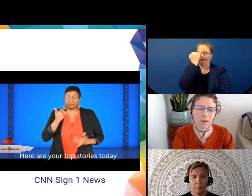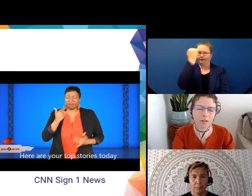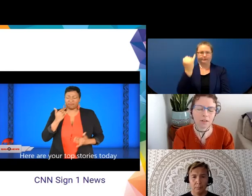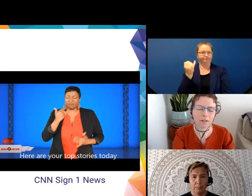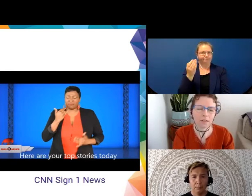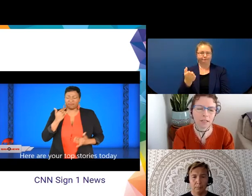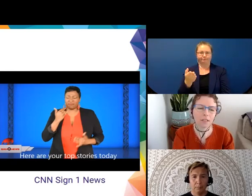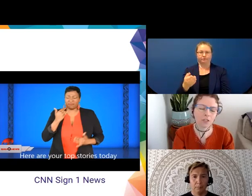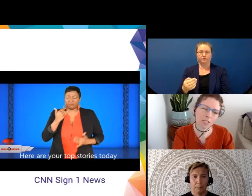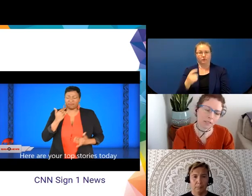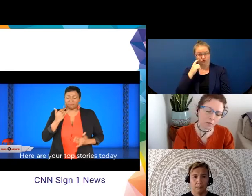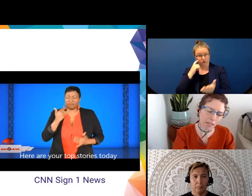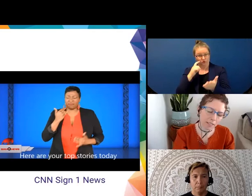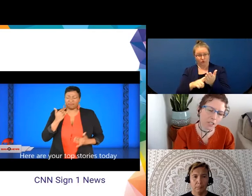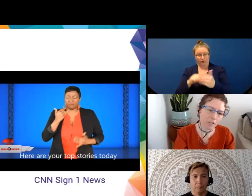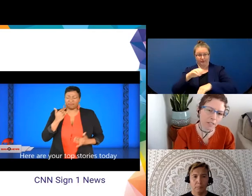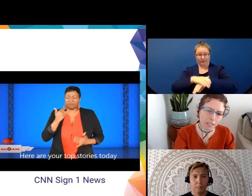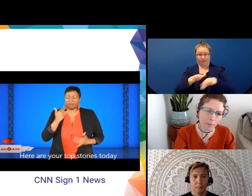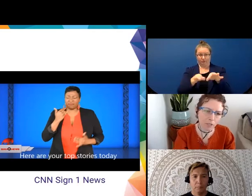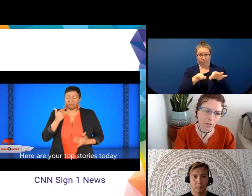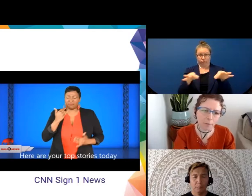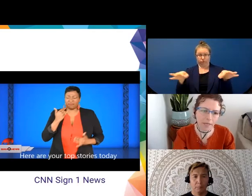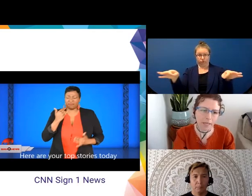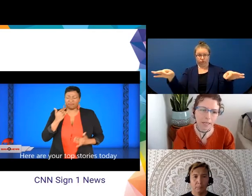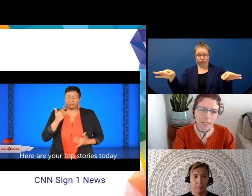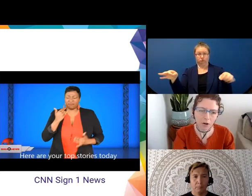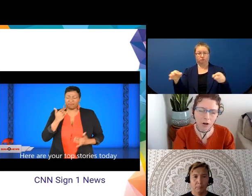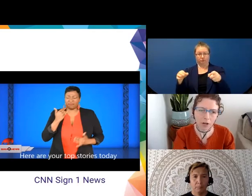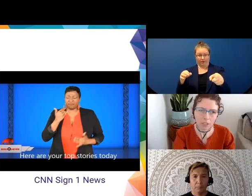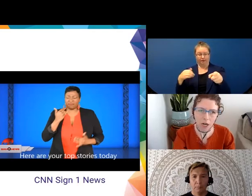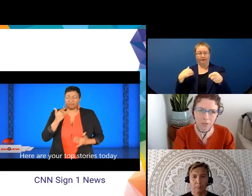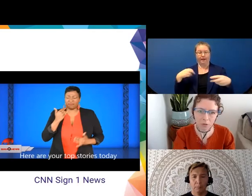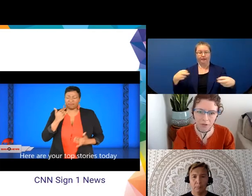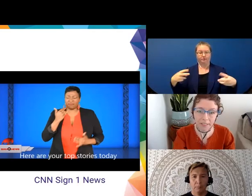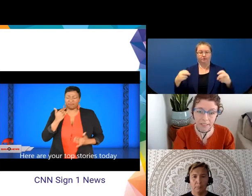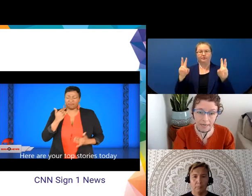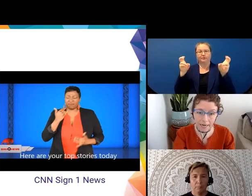the English translation of this clip is going to be “Here are your top stories today”.